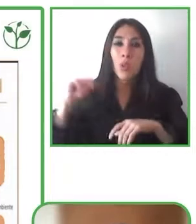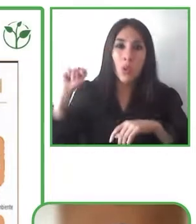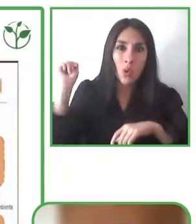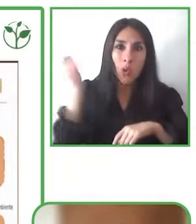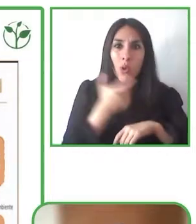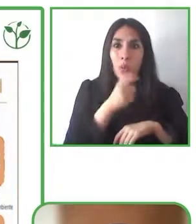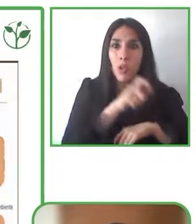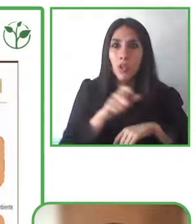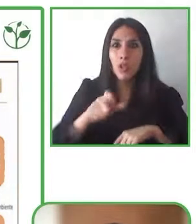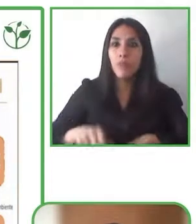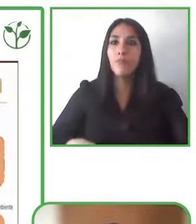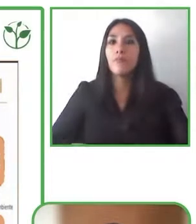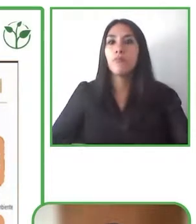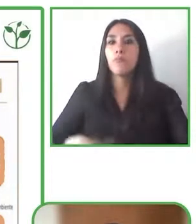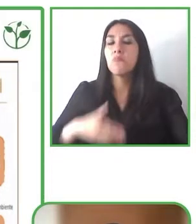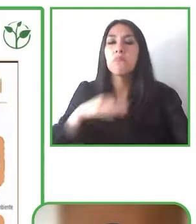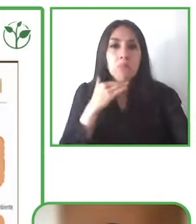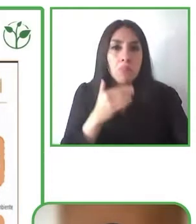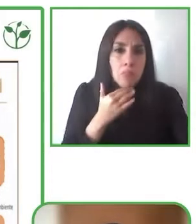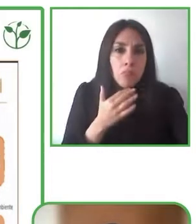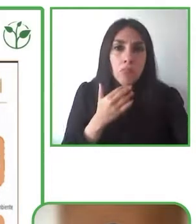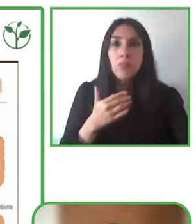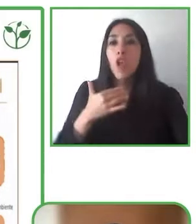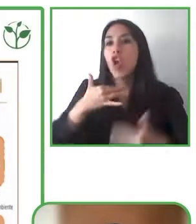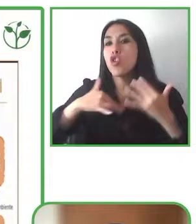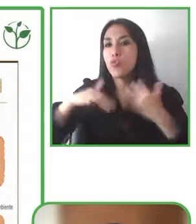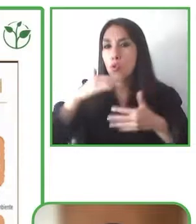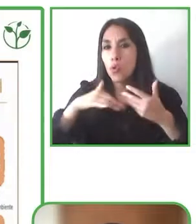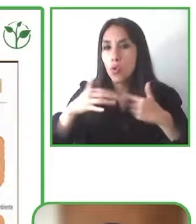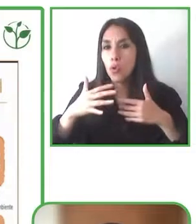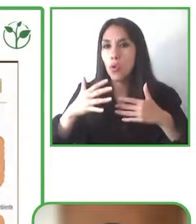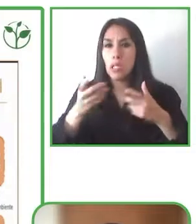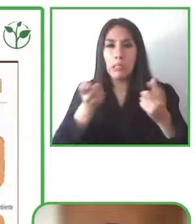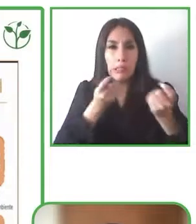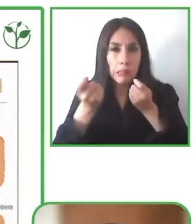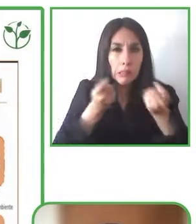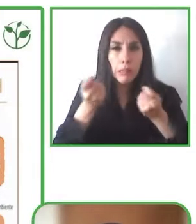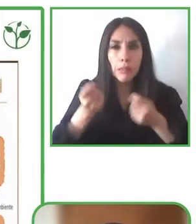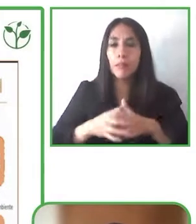of complete development of all people regardless of their economic situation, regardless of